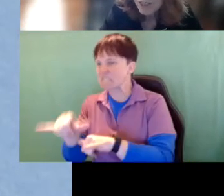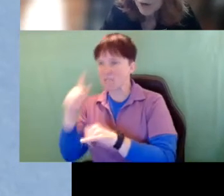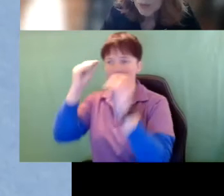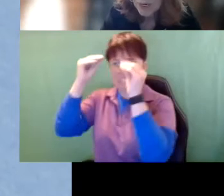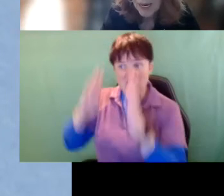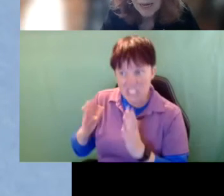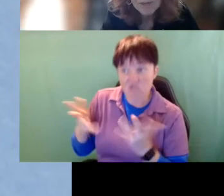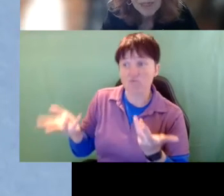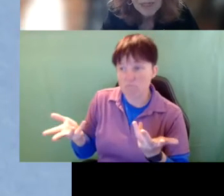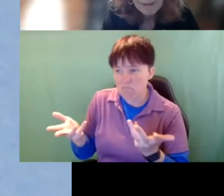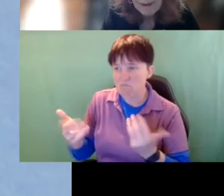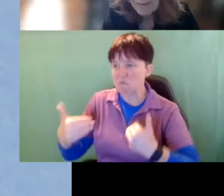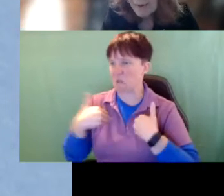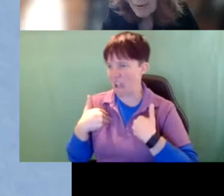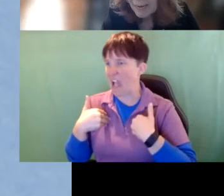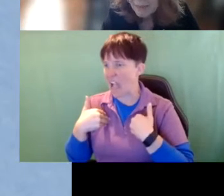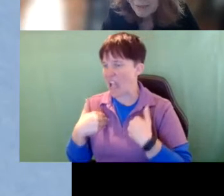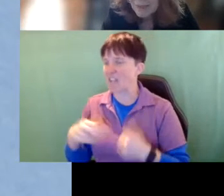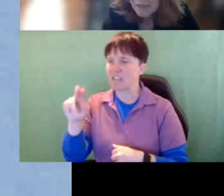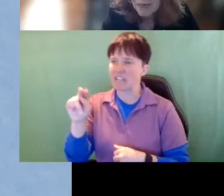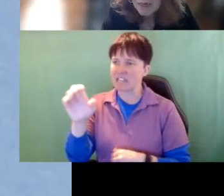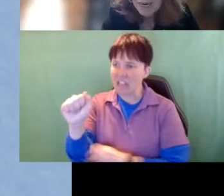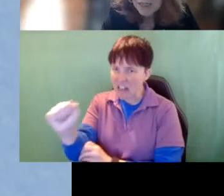you know we have the NEA nationally